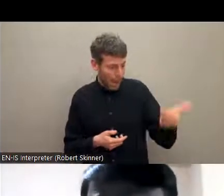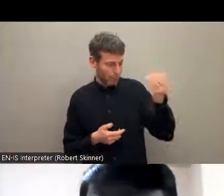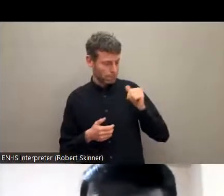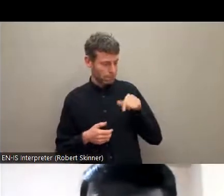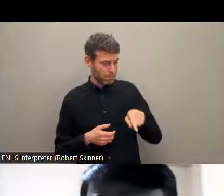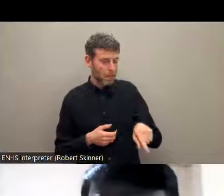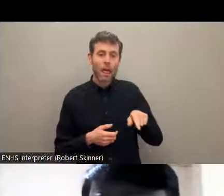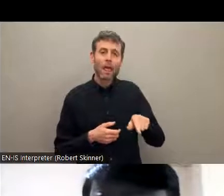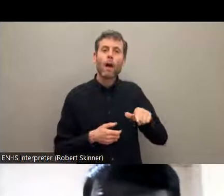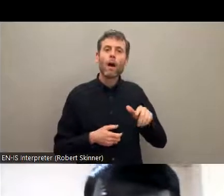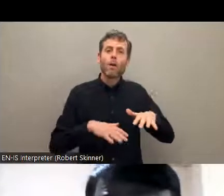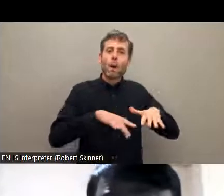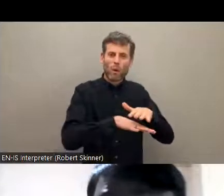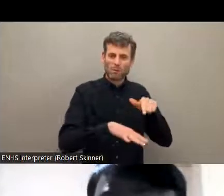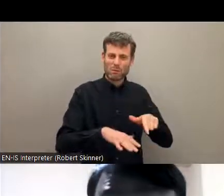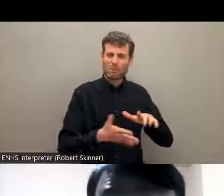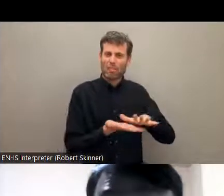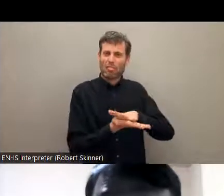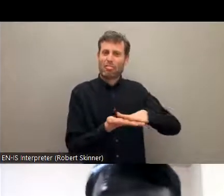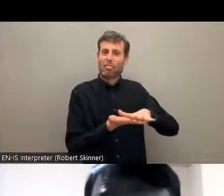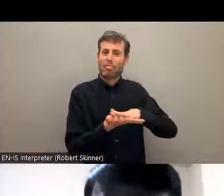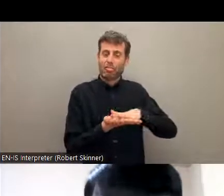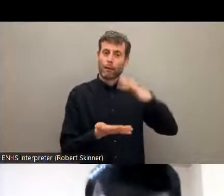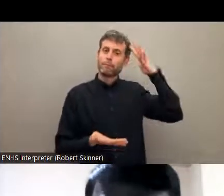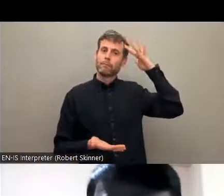them a glass of water. So this is